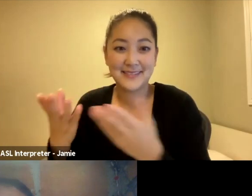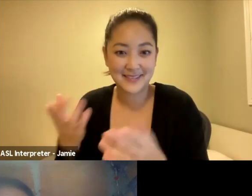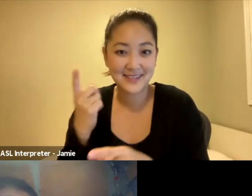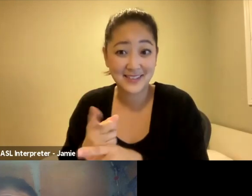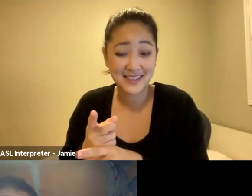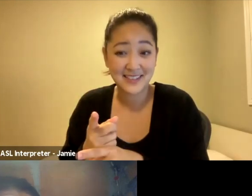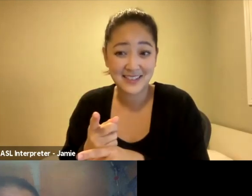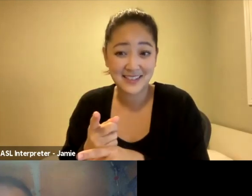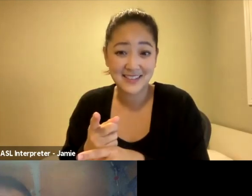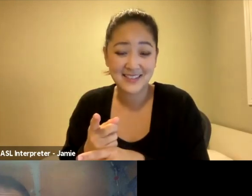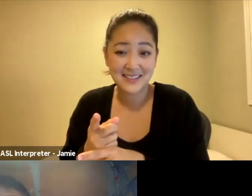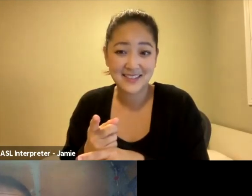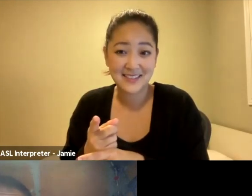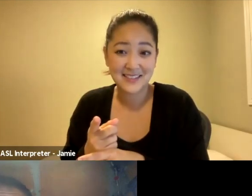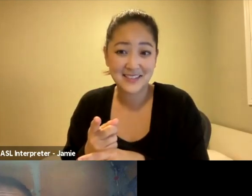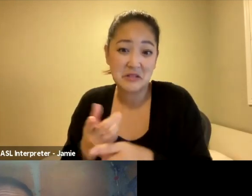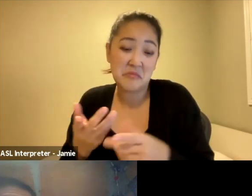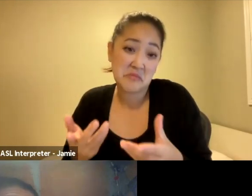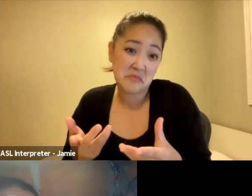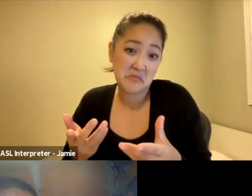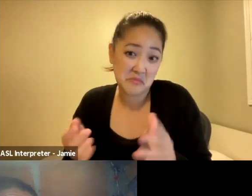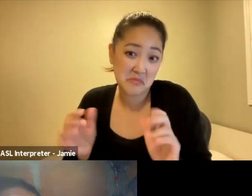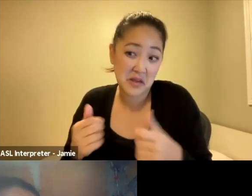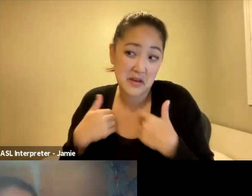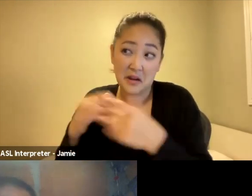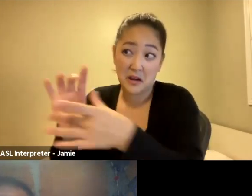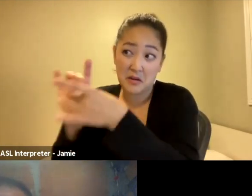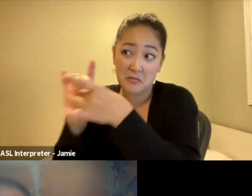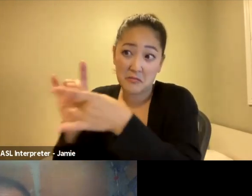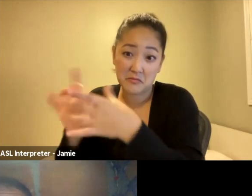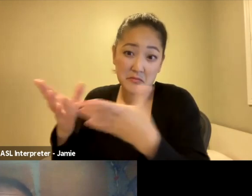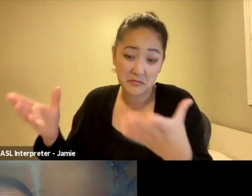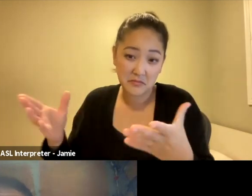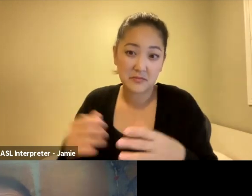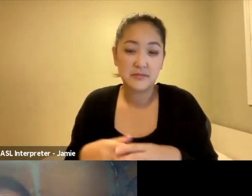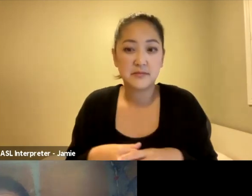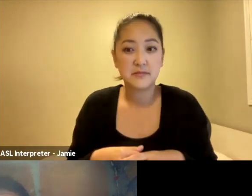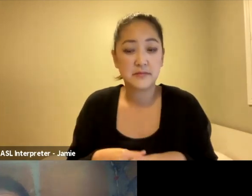But there could be a relation, even if we are from the city, it doesn't have to do with Amazon, I think.